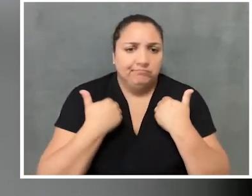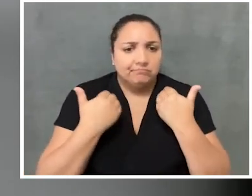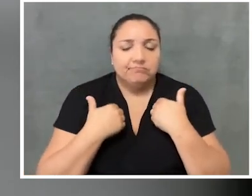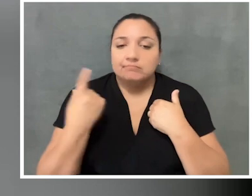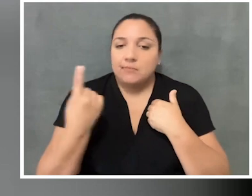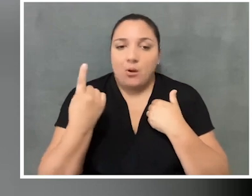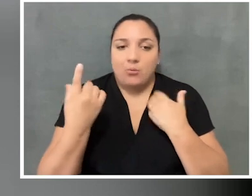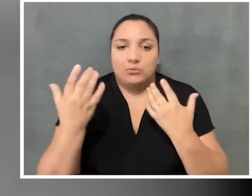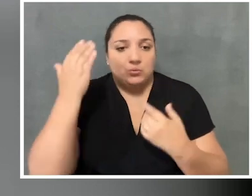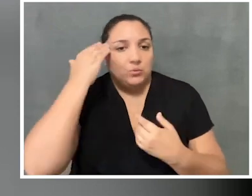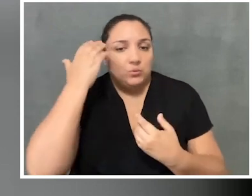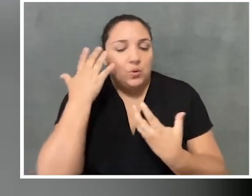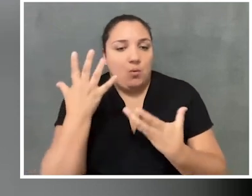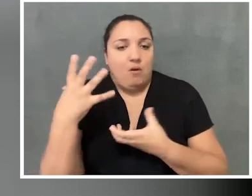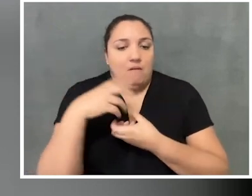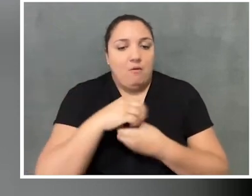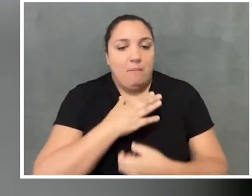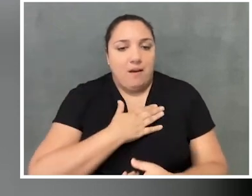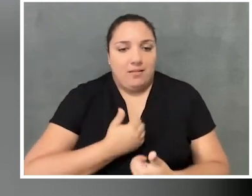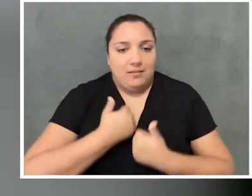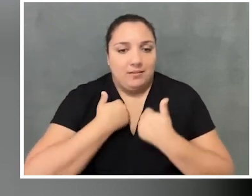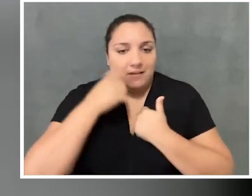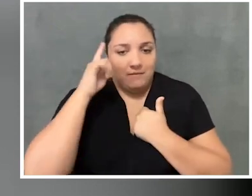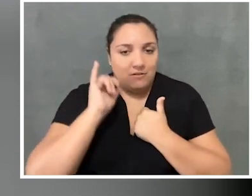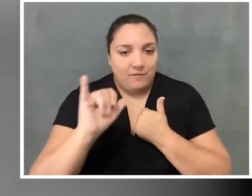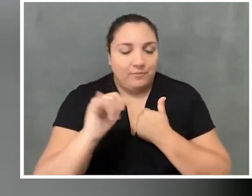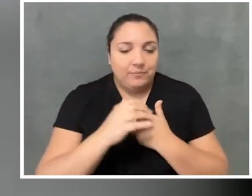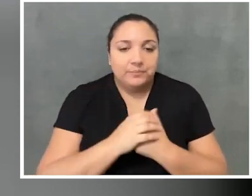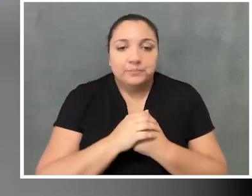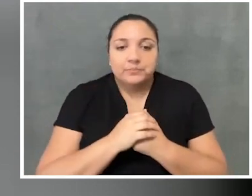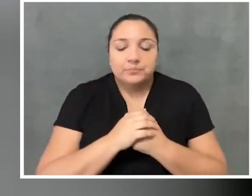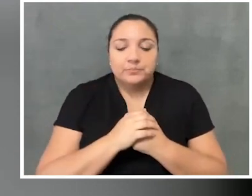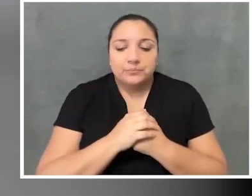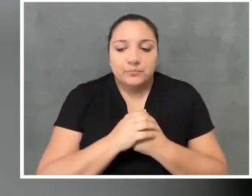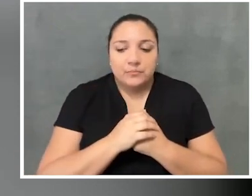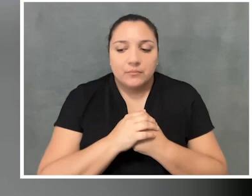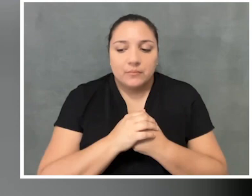I sort of wanted to be a part of my life forever. I also, you know,